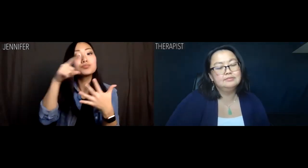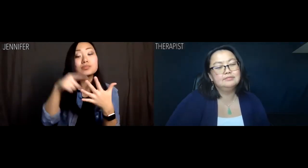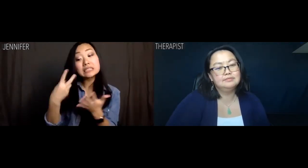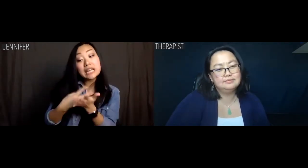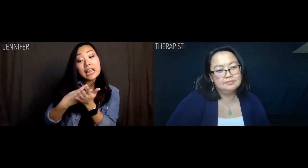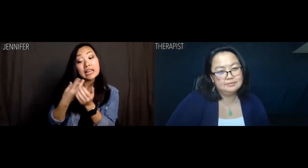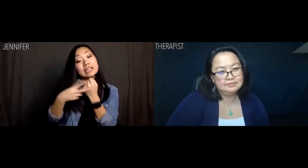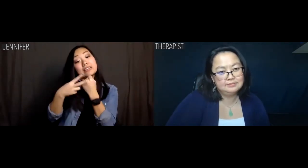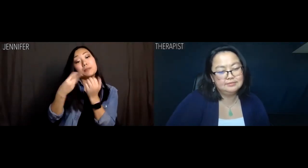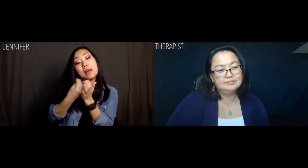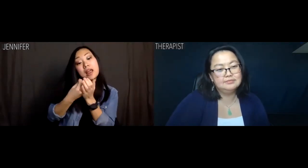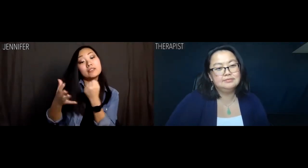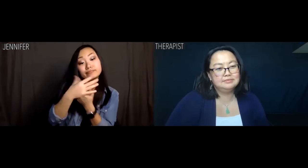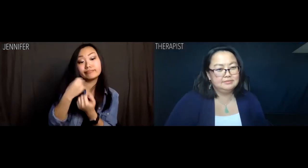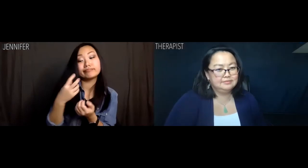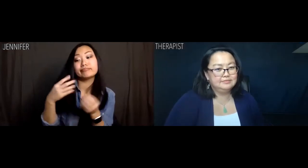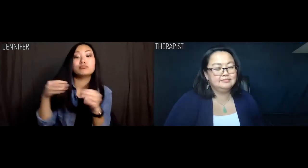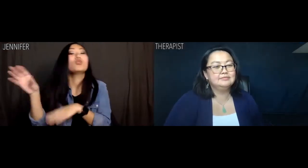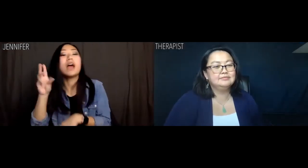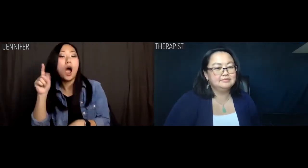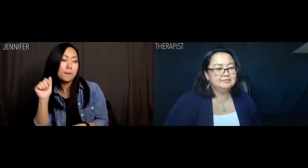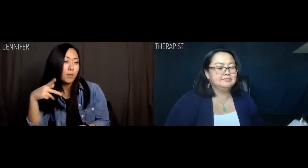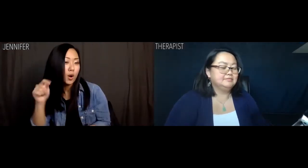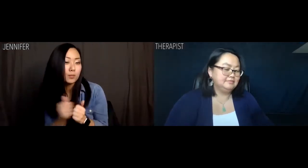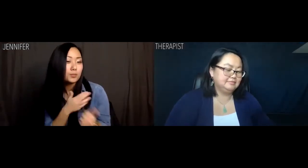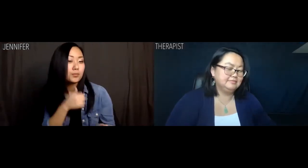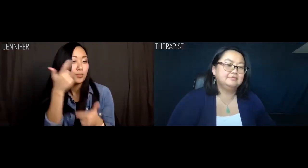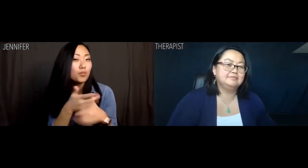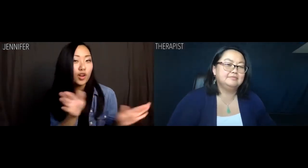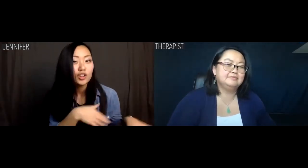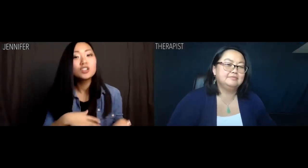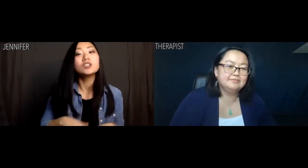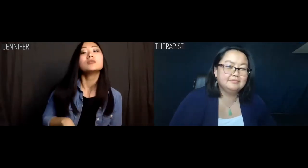save up enough to move out of the share I co-own with my brother,